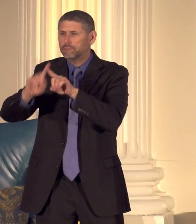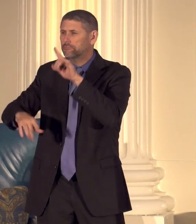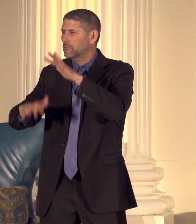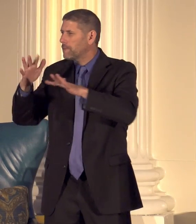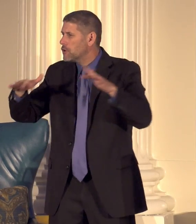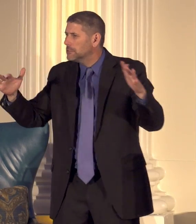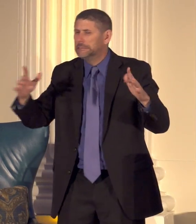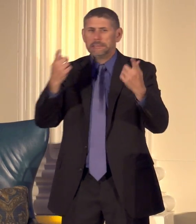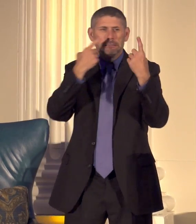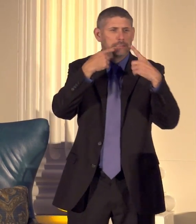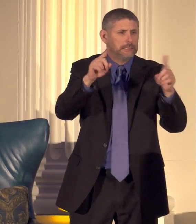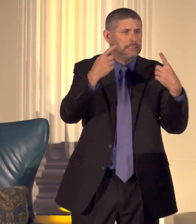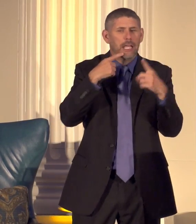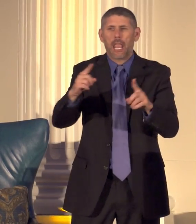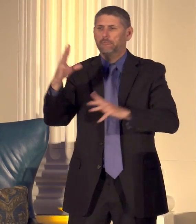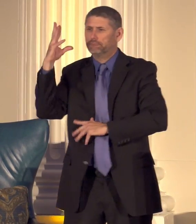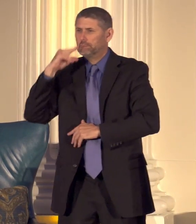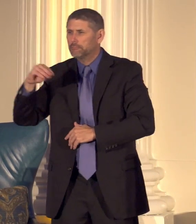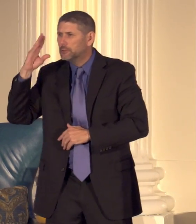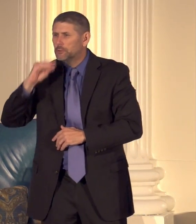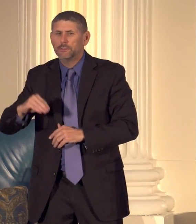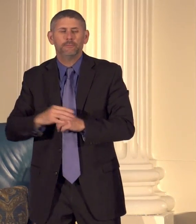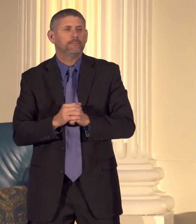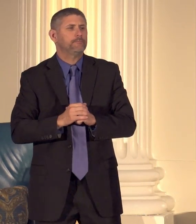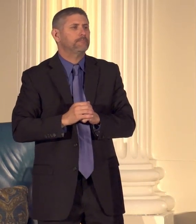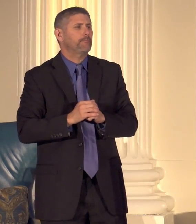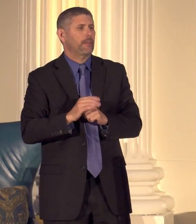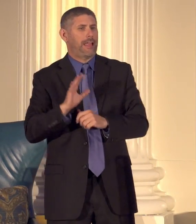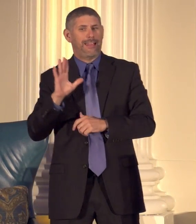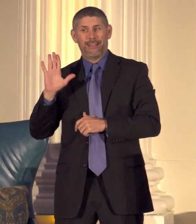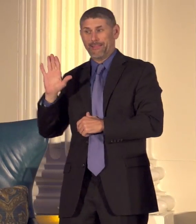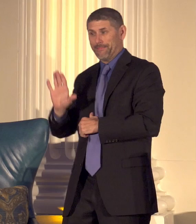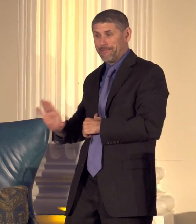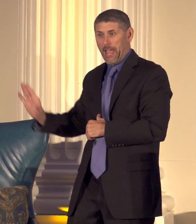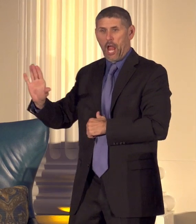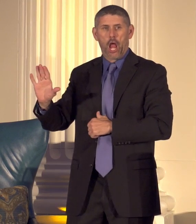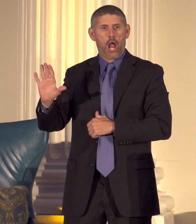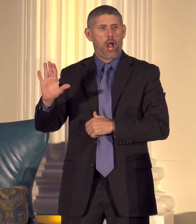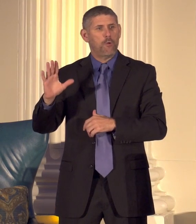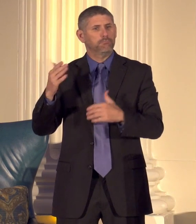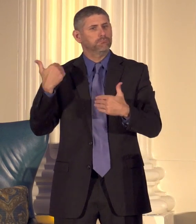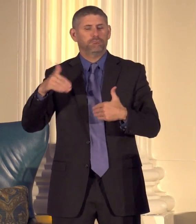of success of experience and they're some of the greatest than we have from